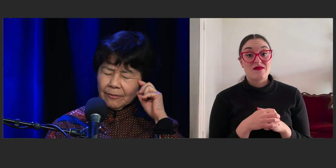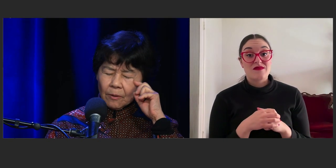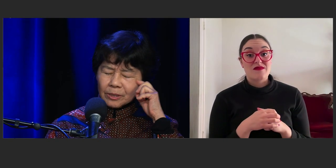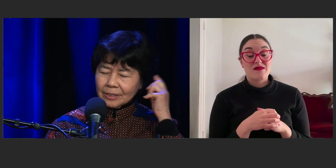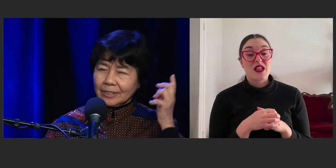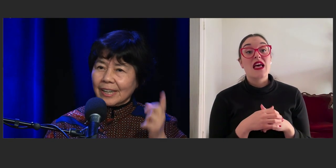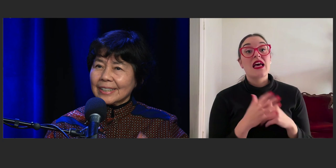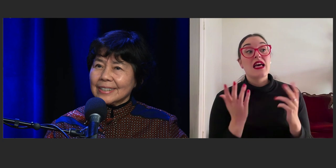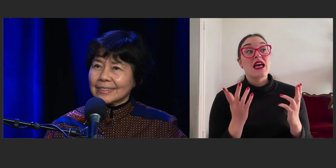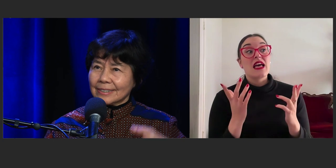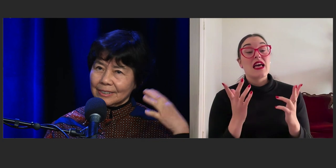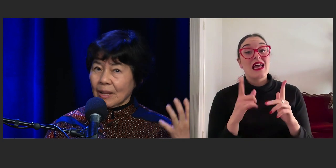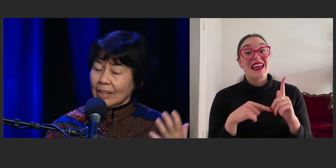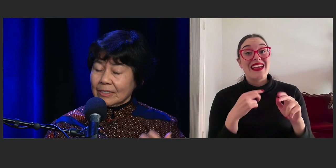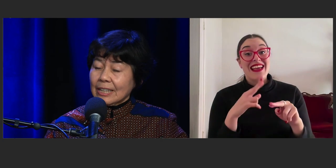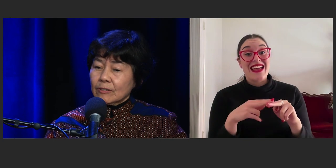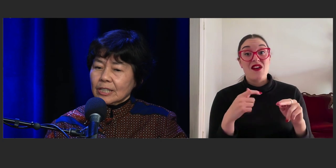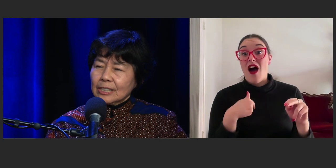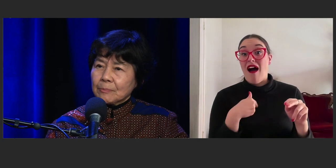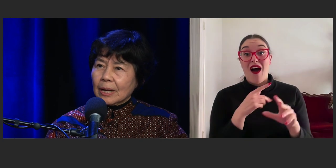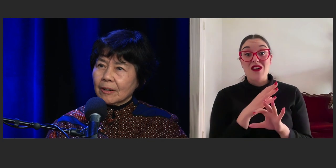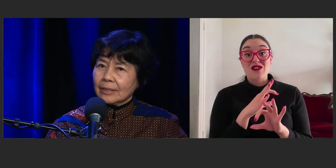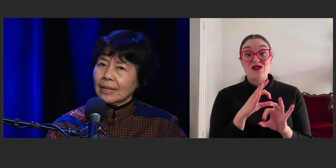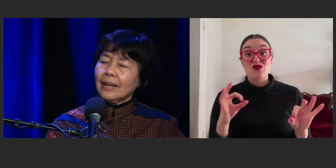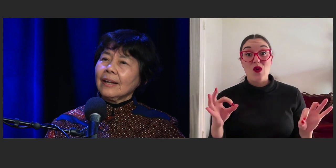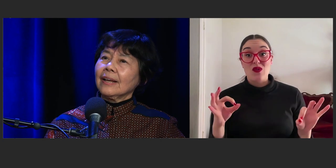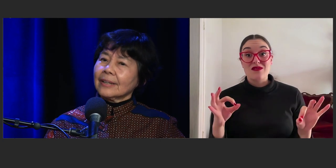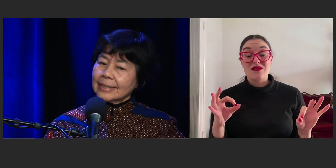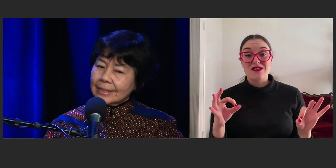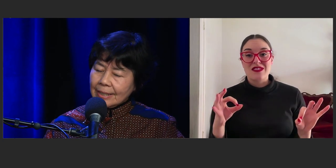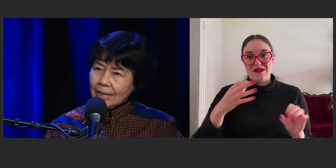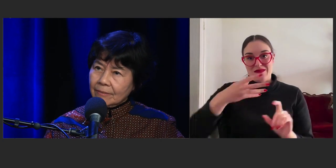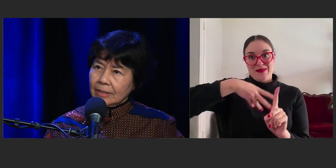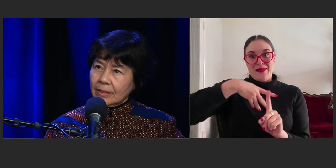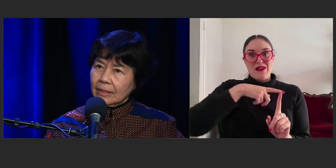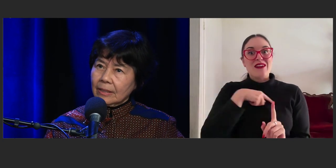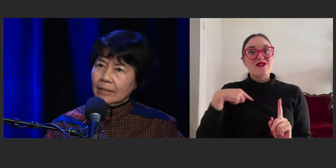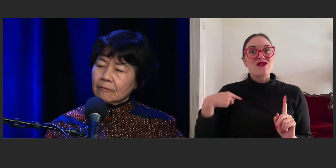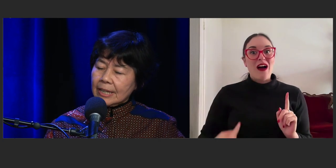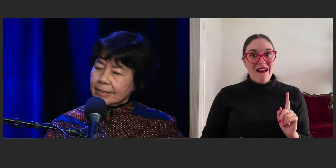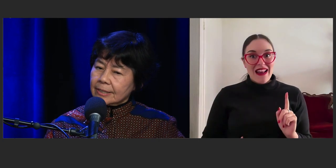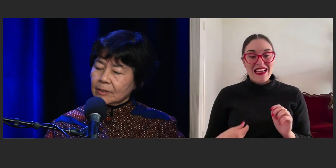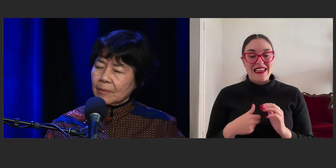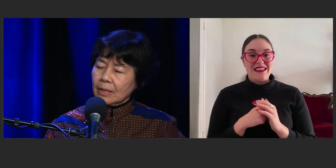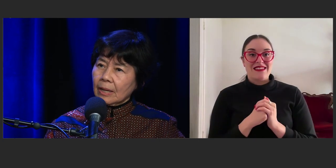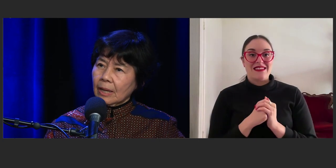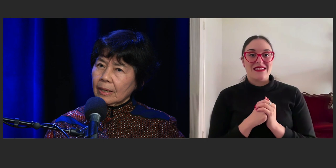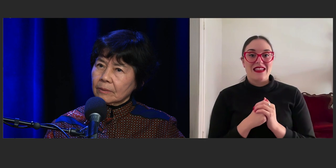if I wasn't Chinese, didn't have a Chinese background and I didn't have the racism that I had